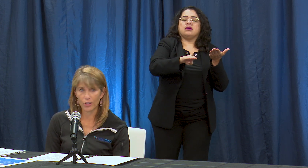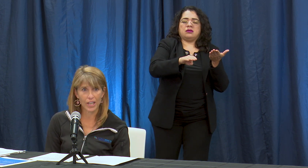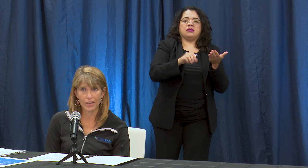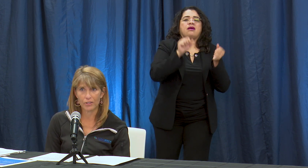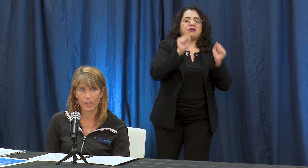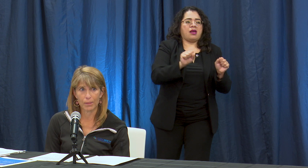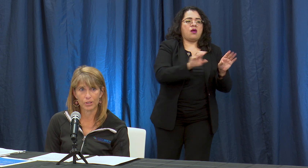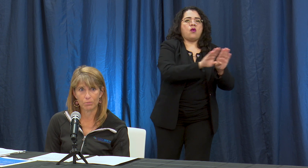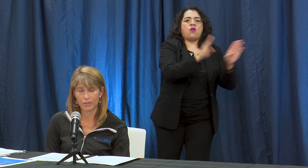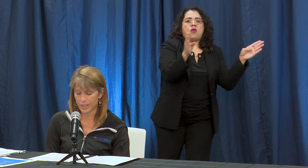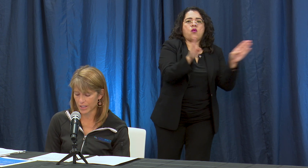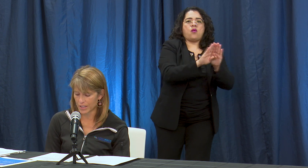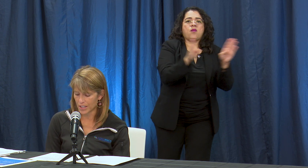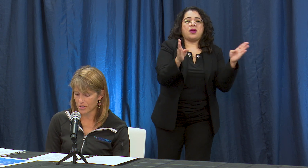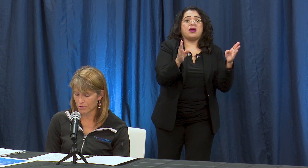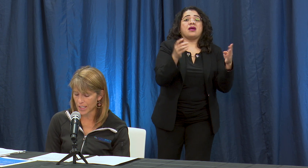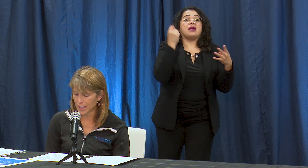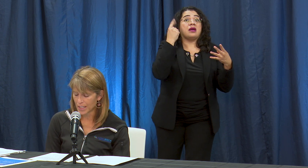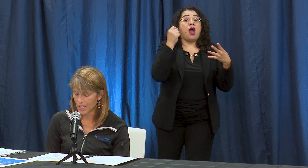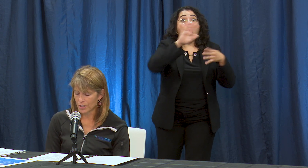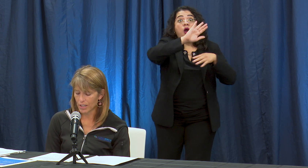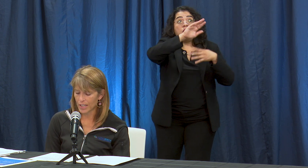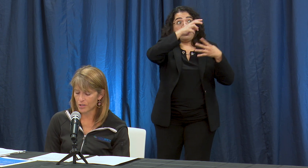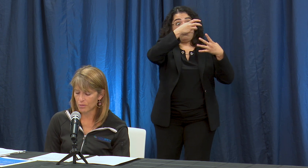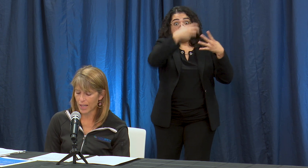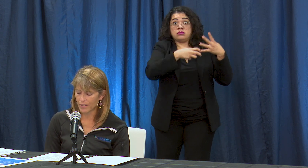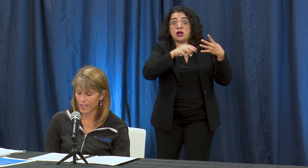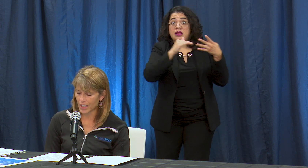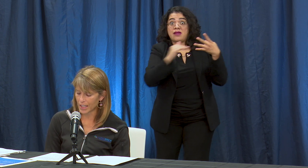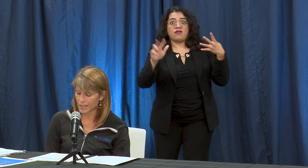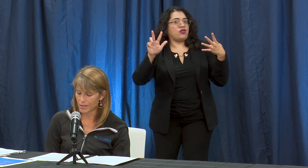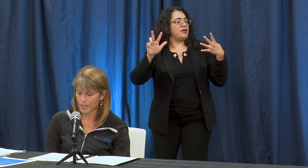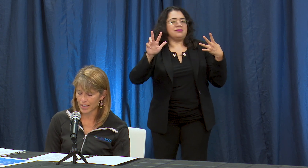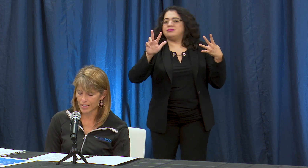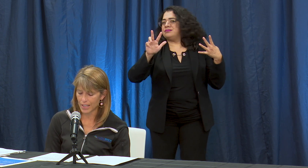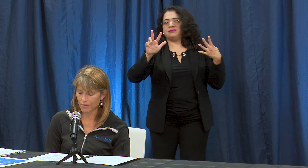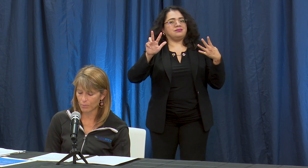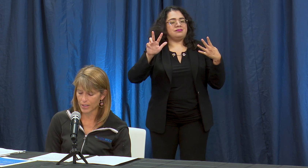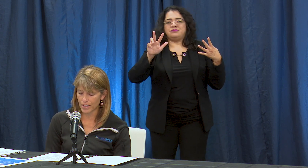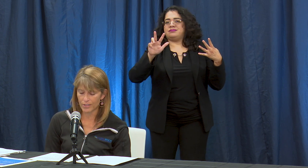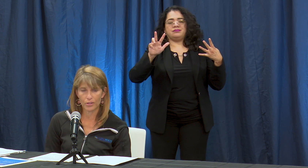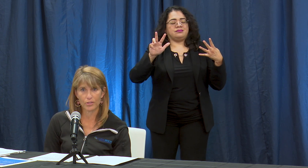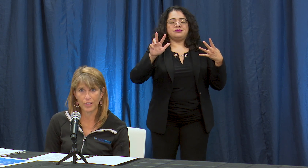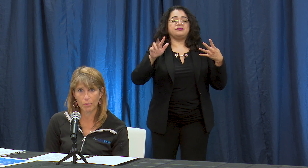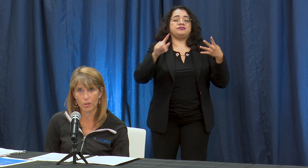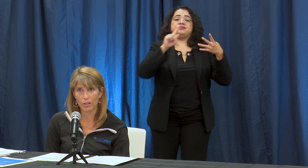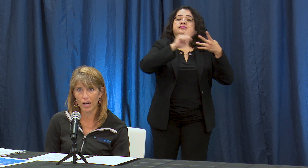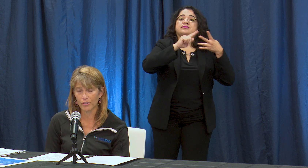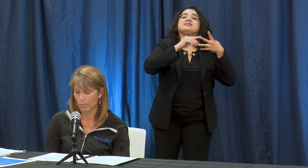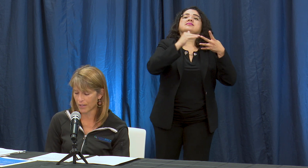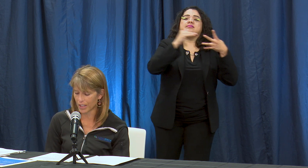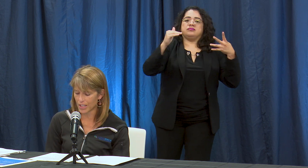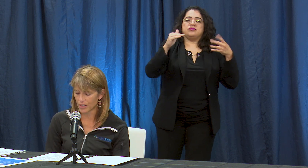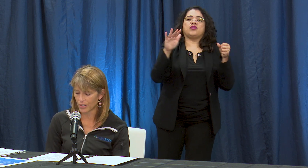those counties have been able to move into the stage three so counties who met the variance they can with the new safety protocols and modifications